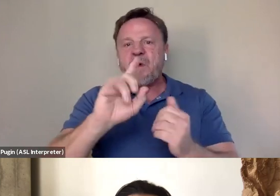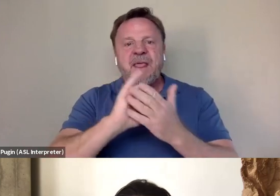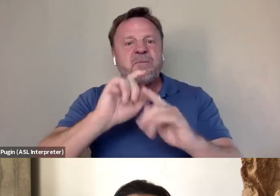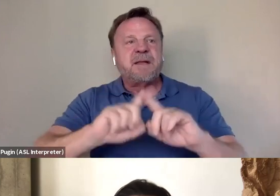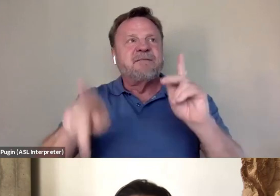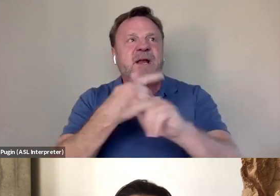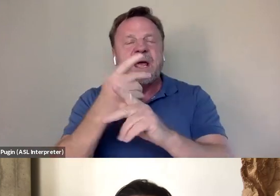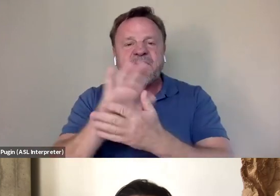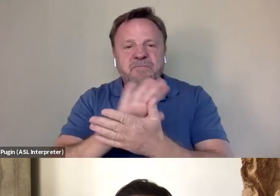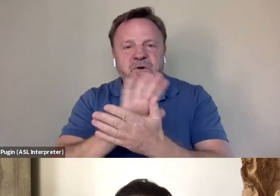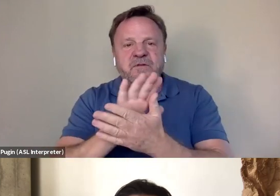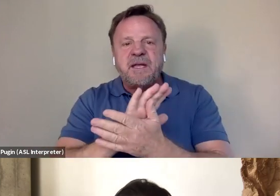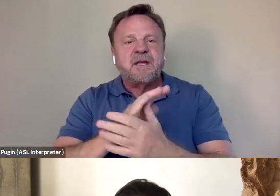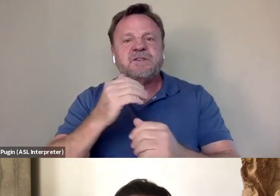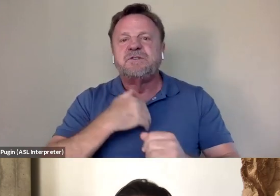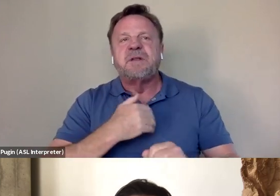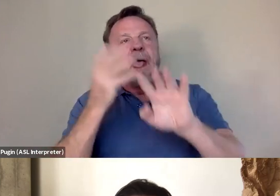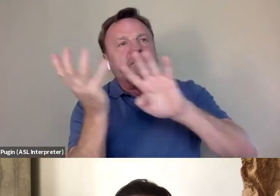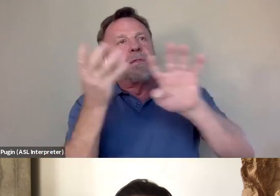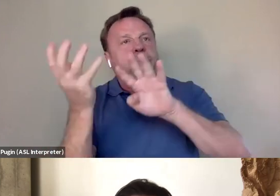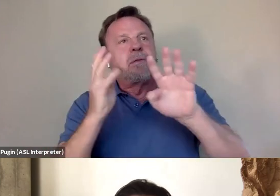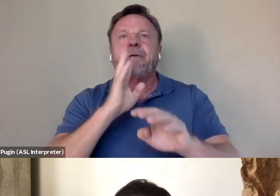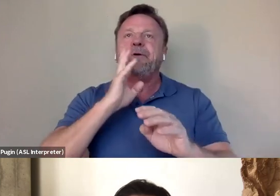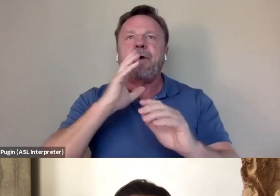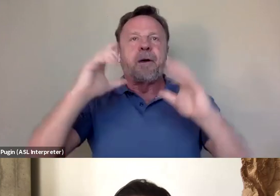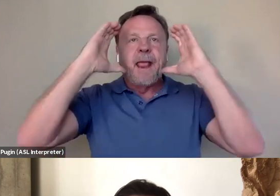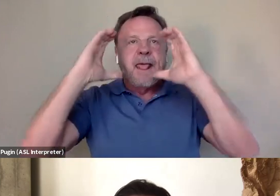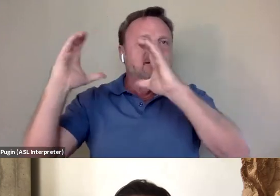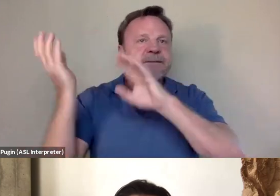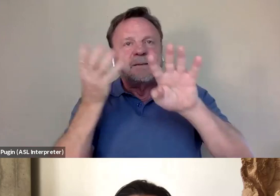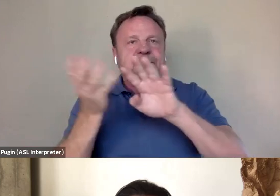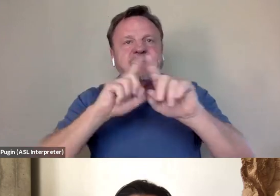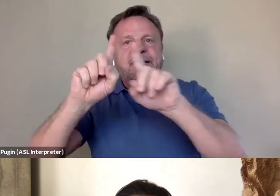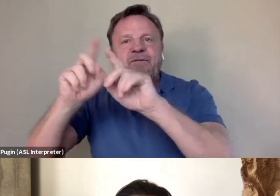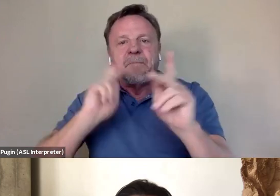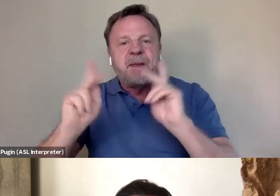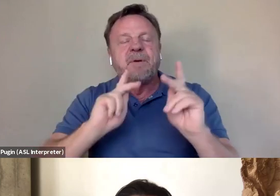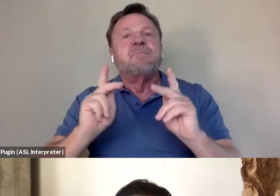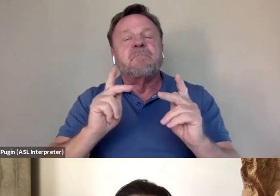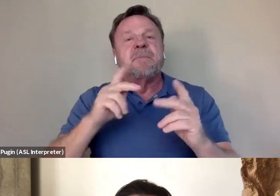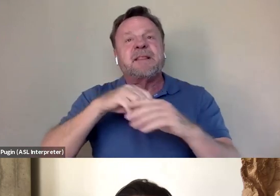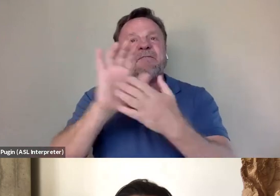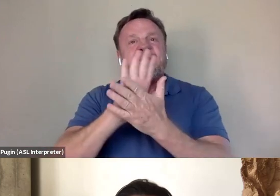to be a parade of talking heads, as opposed to, you know, the way we were sort of in the moment in this film, but also hearing these voices.